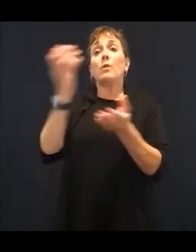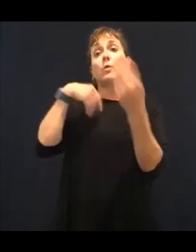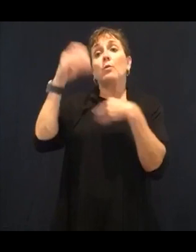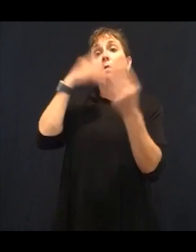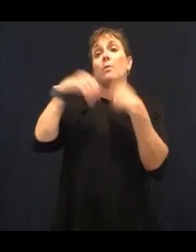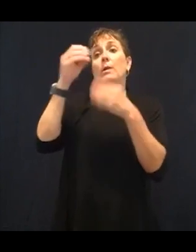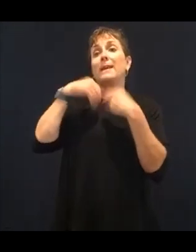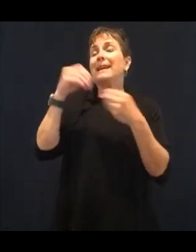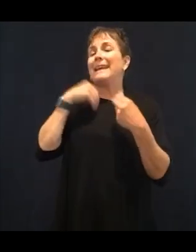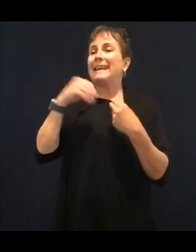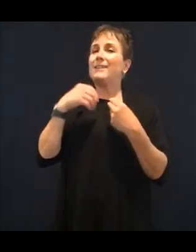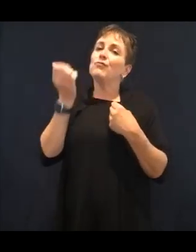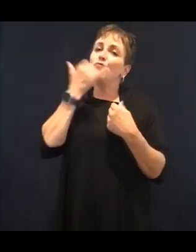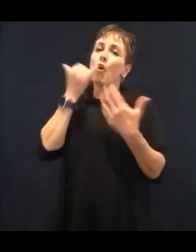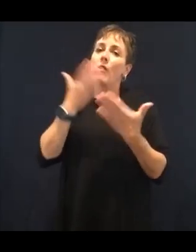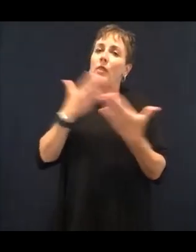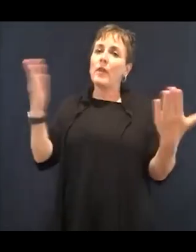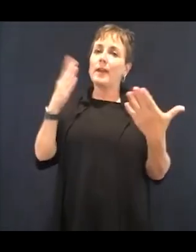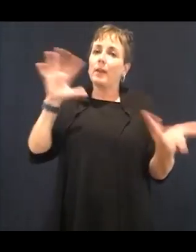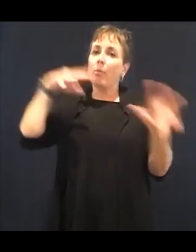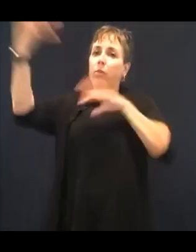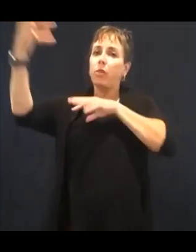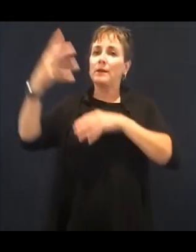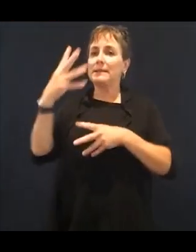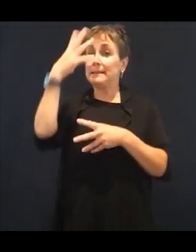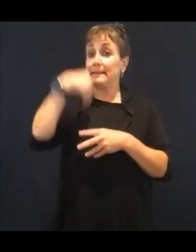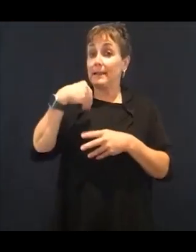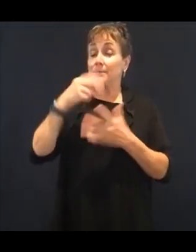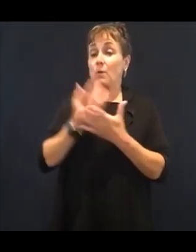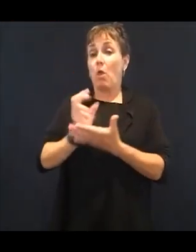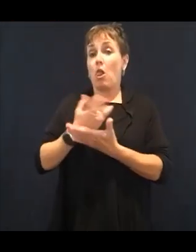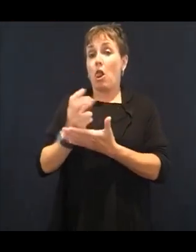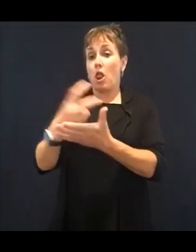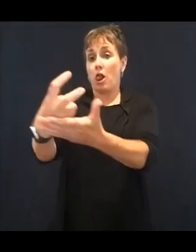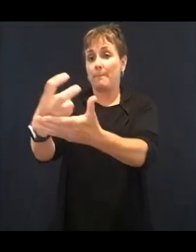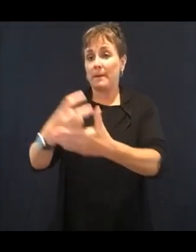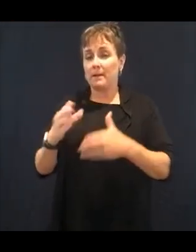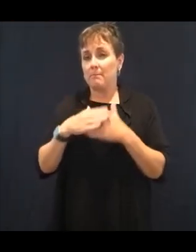we sleep, the more fluid we get to our retina.